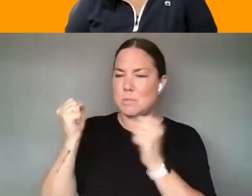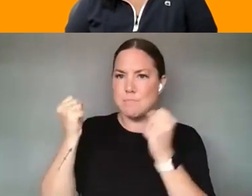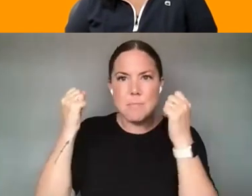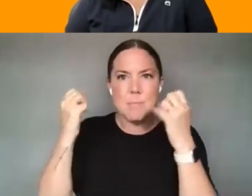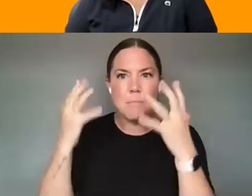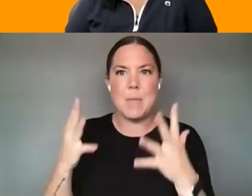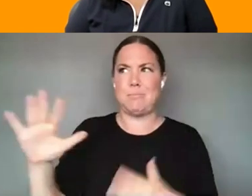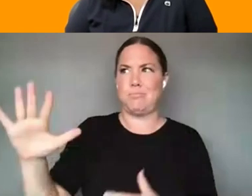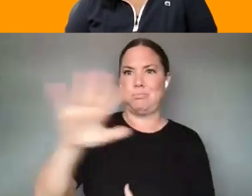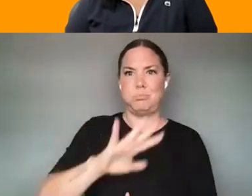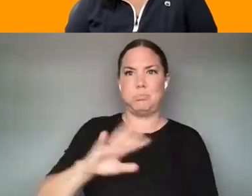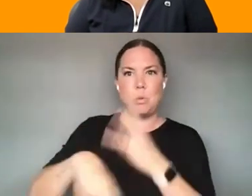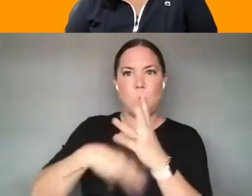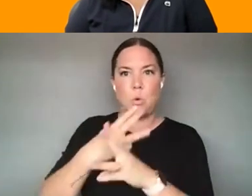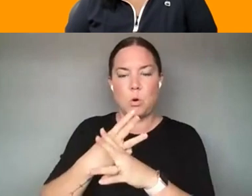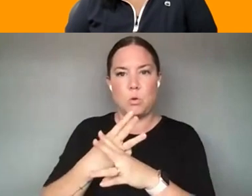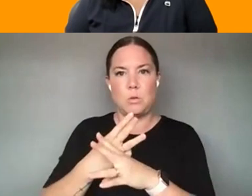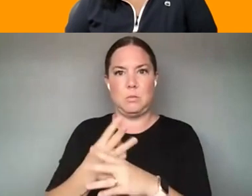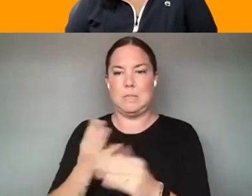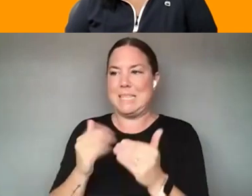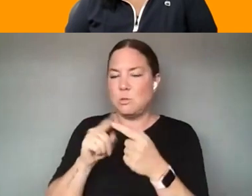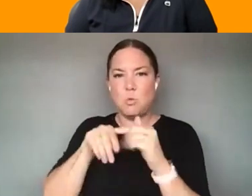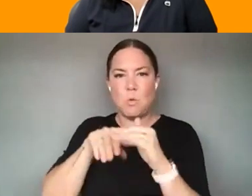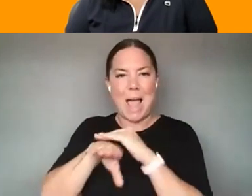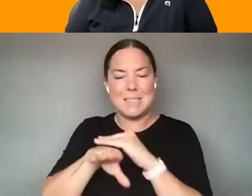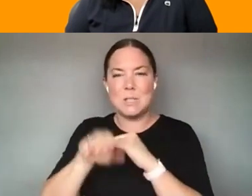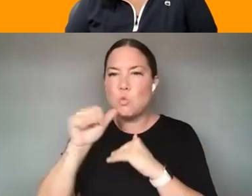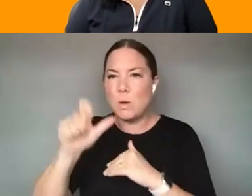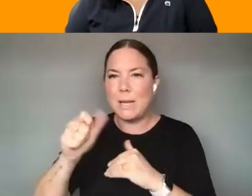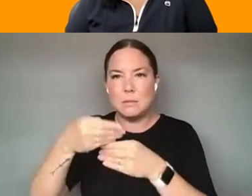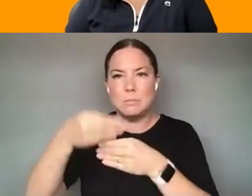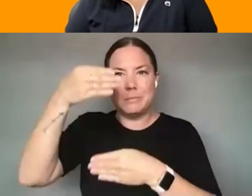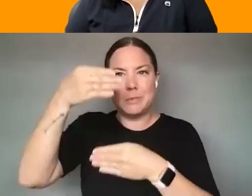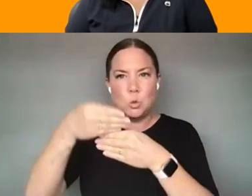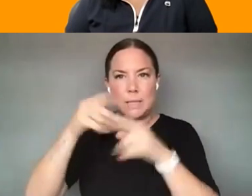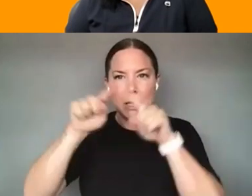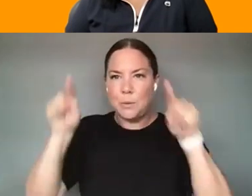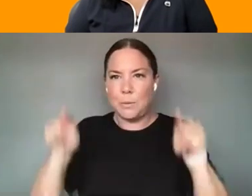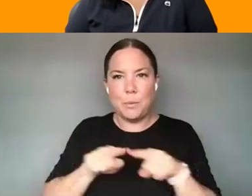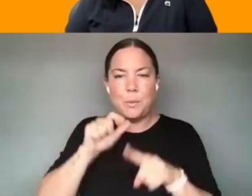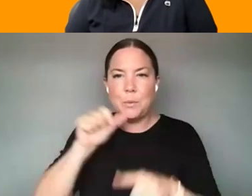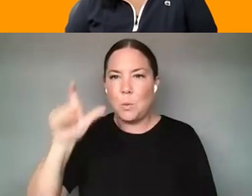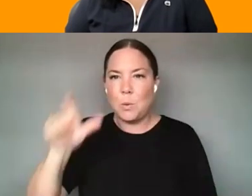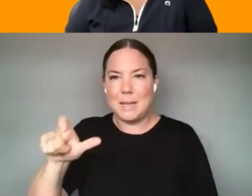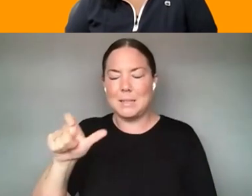THE ACCESSIBILITY OF NOT EVEN NEEDING A SCREEN IS INCREDIBLE. AND SO IN THAT CASE TECHNOLOGY